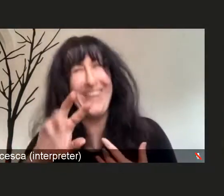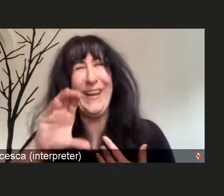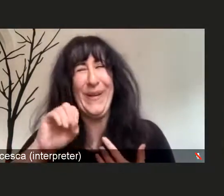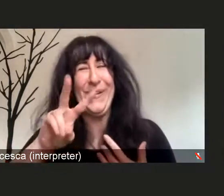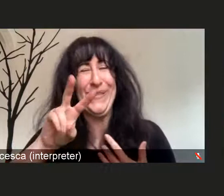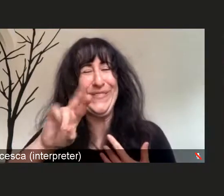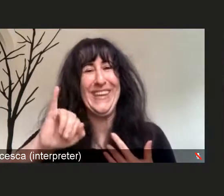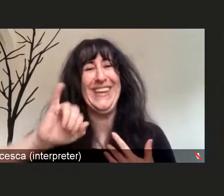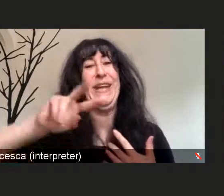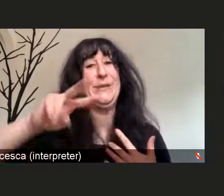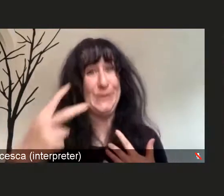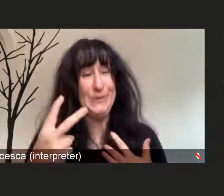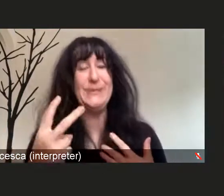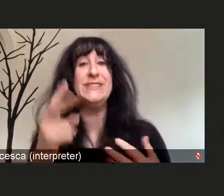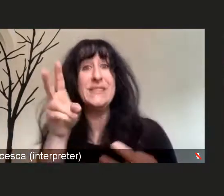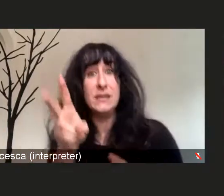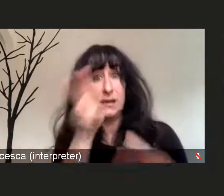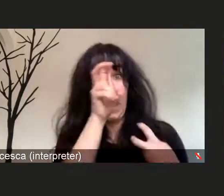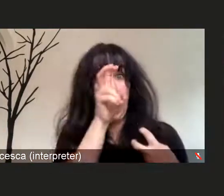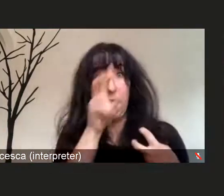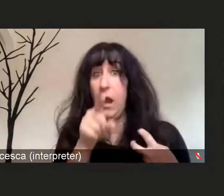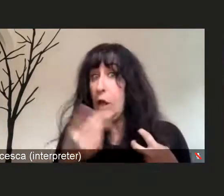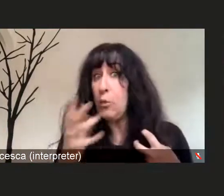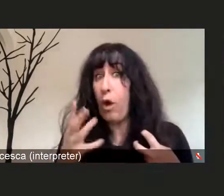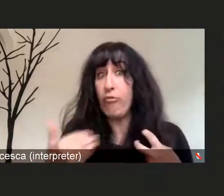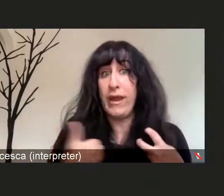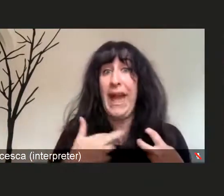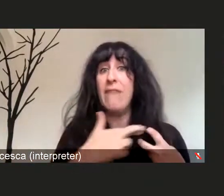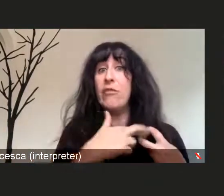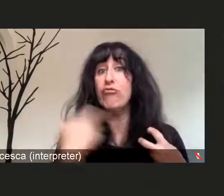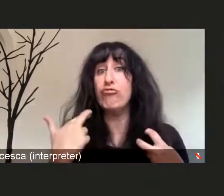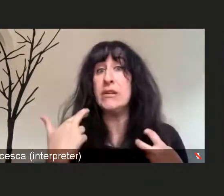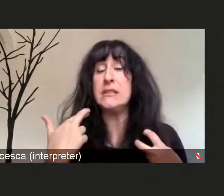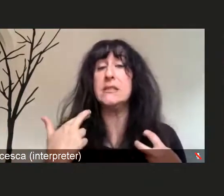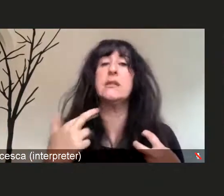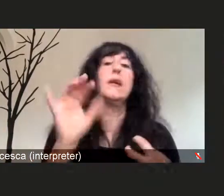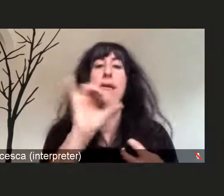and we know that there's a type of medication known as monoclonal antibodies,